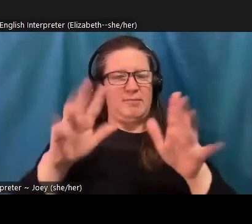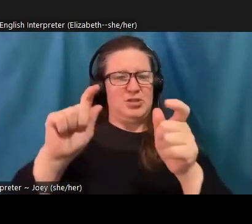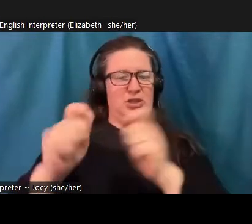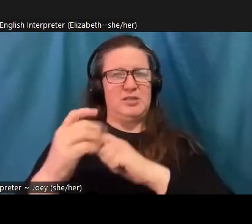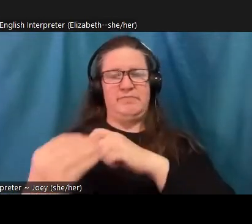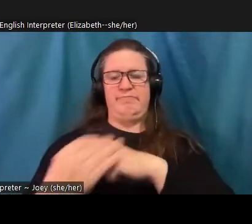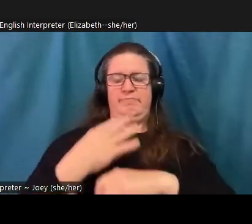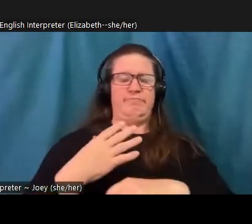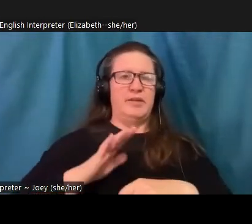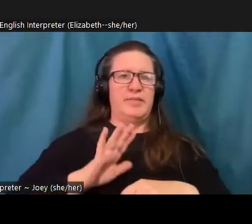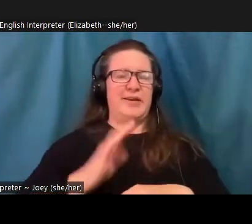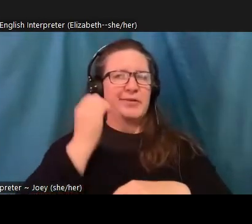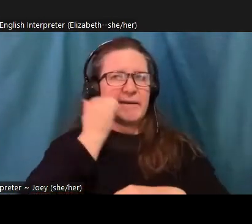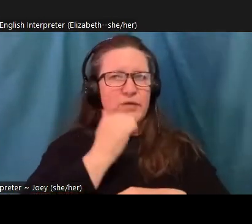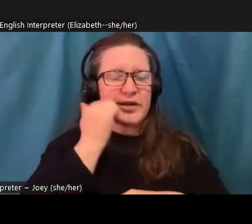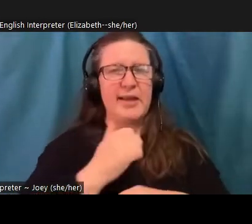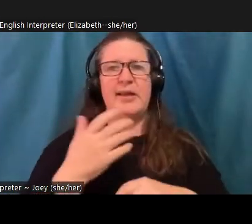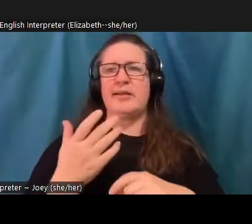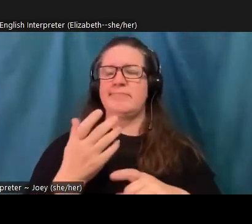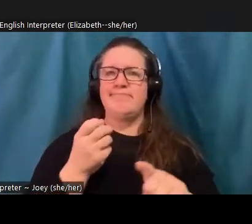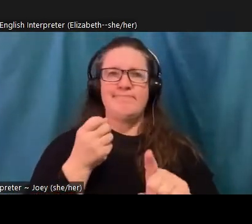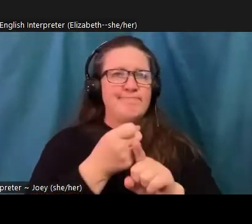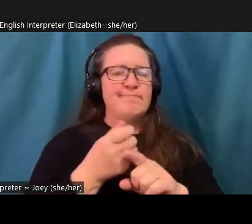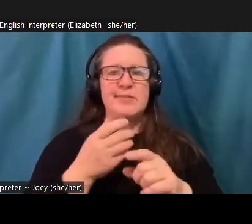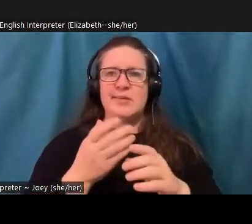enjoy themselves hanging out with friends, wanting for youth